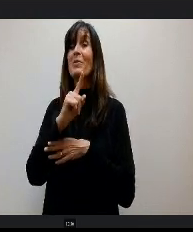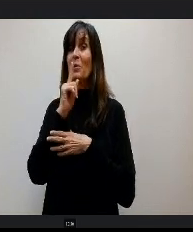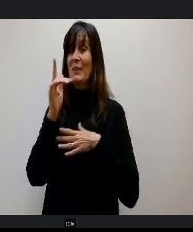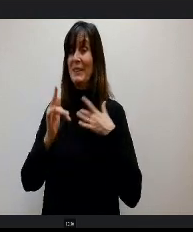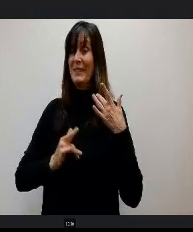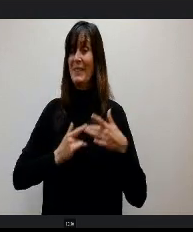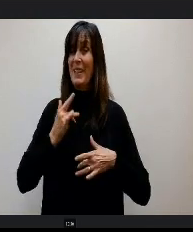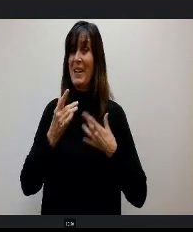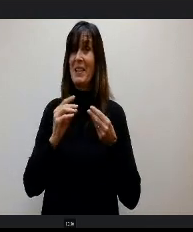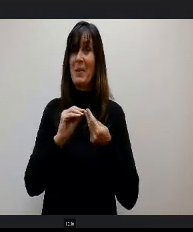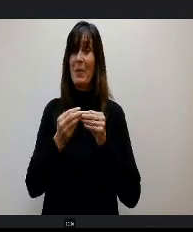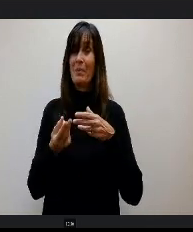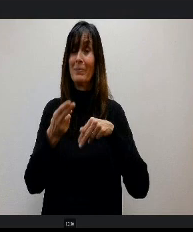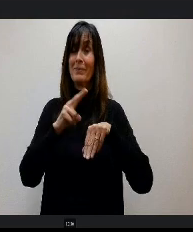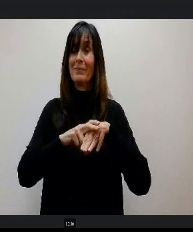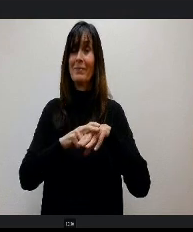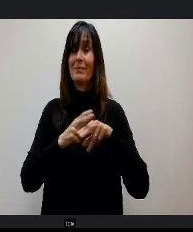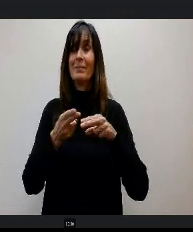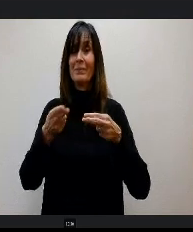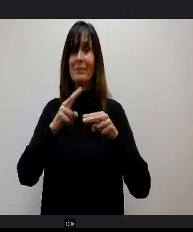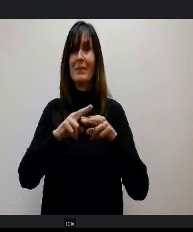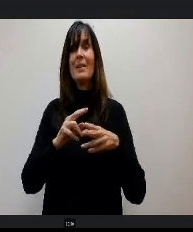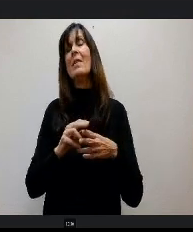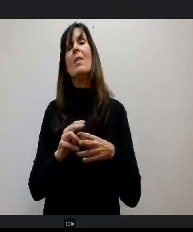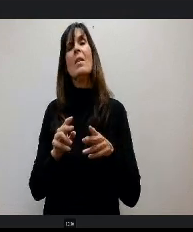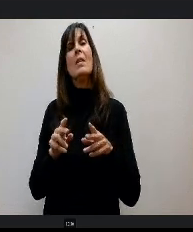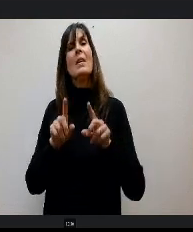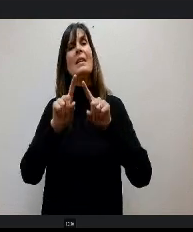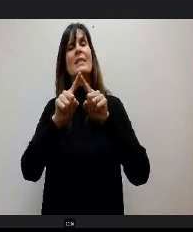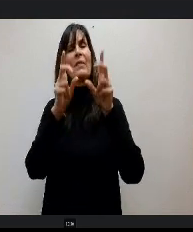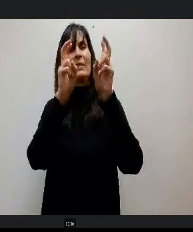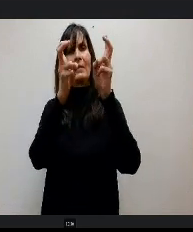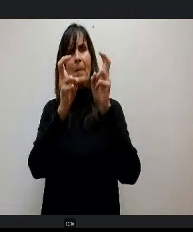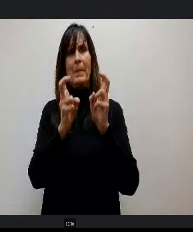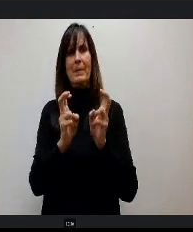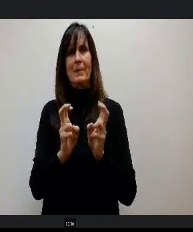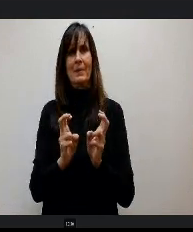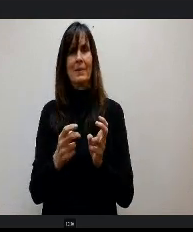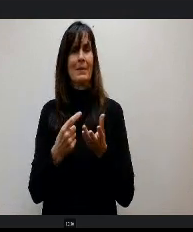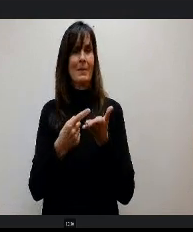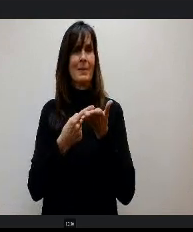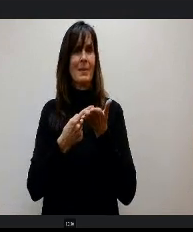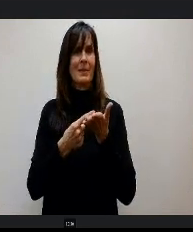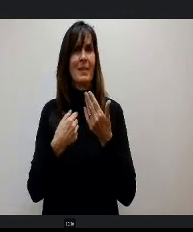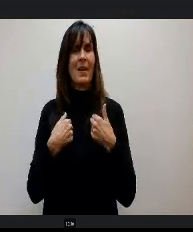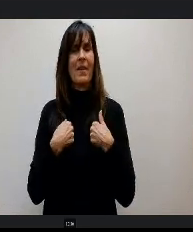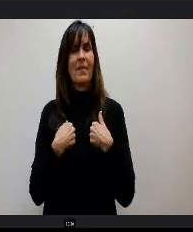Here's all the different topics that we covered and each time